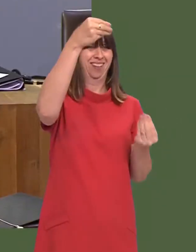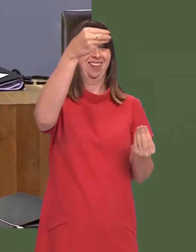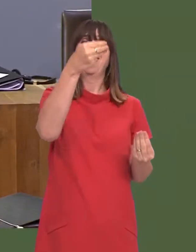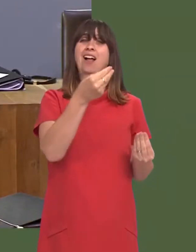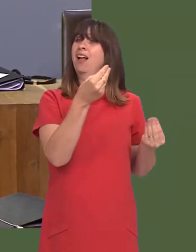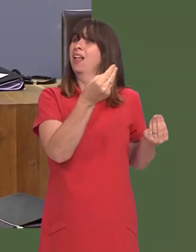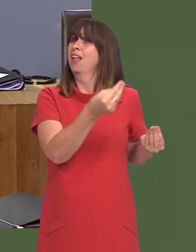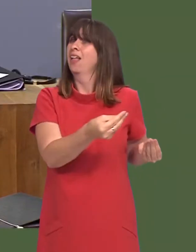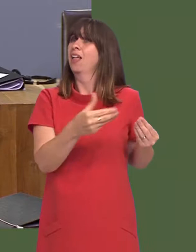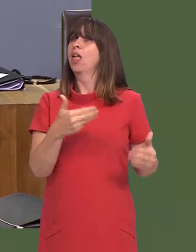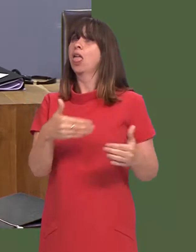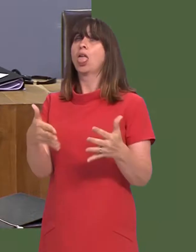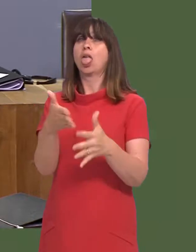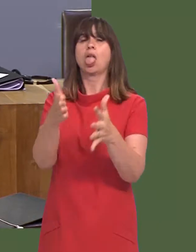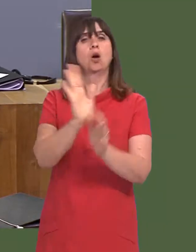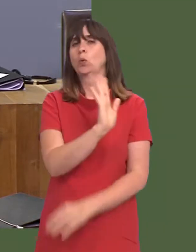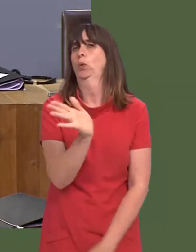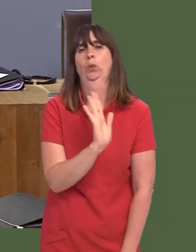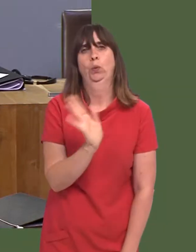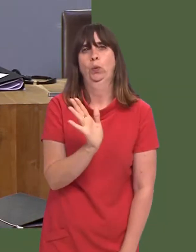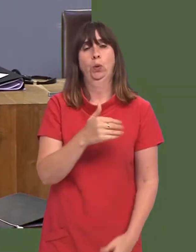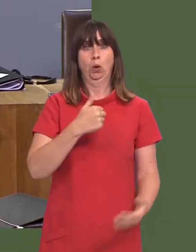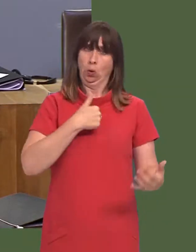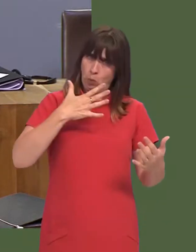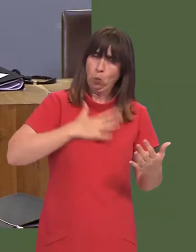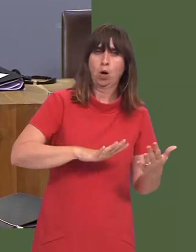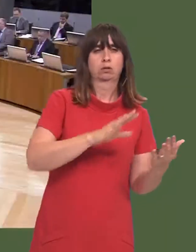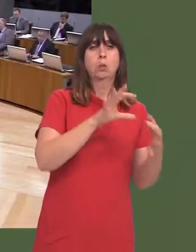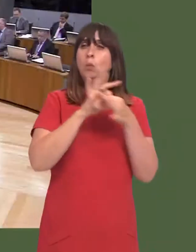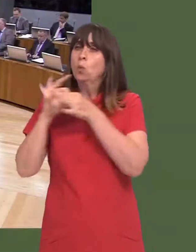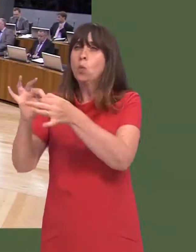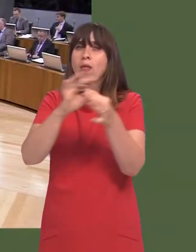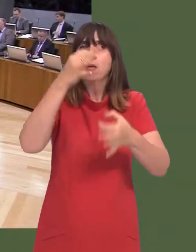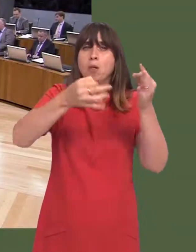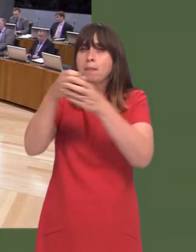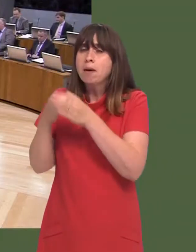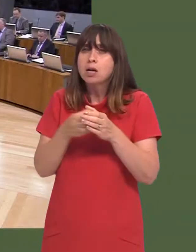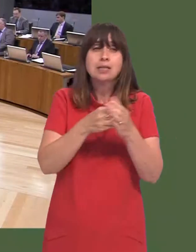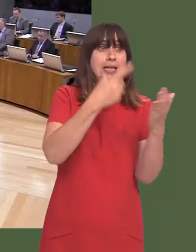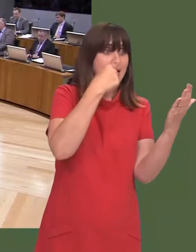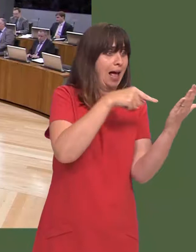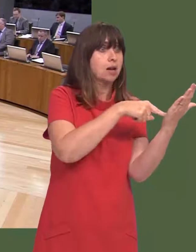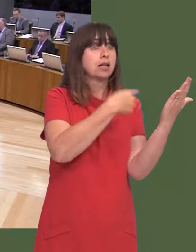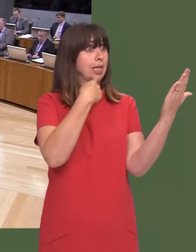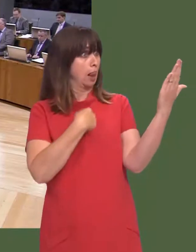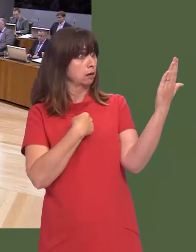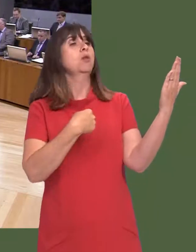forward without there being a clear end game?í, the answer to that is ënoí. We want to make sure that, working with other parties around this Chamber, we can implement